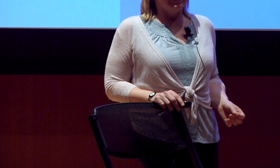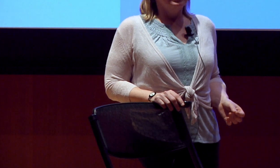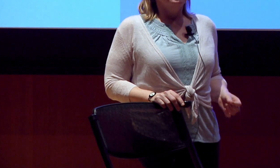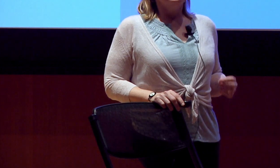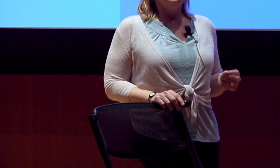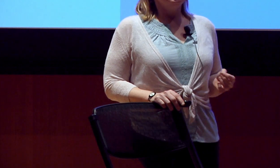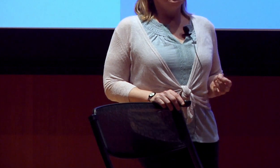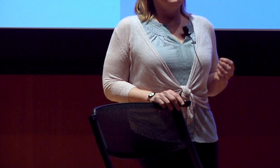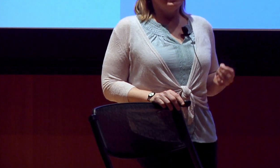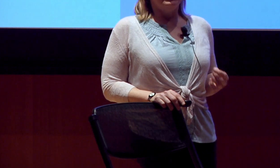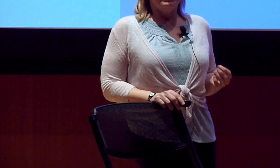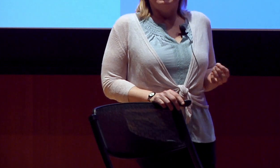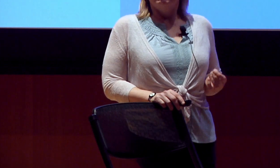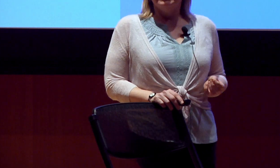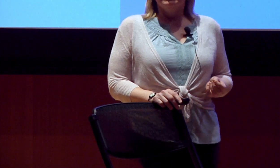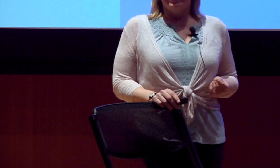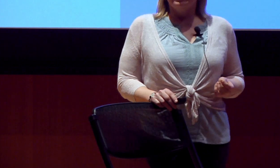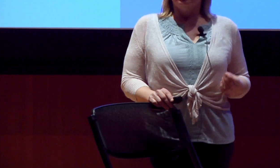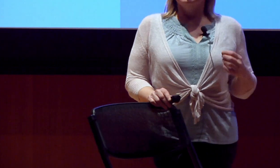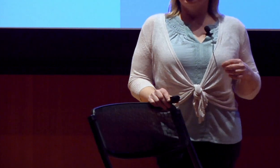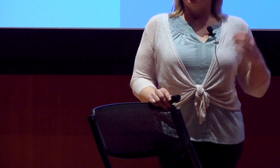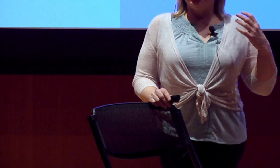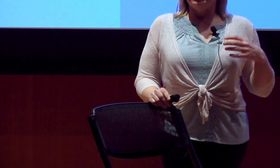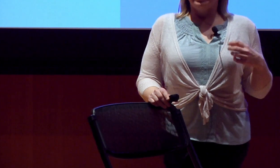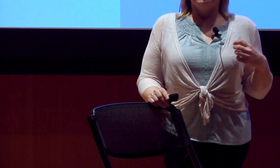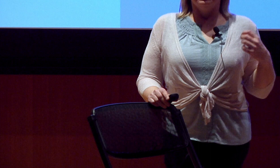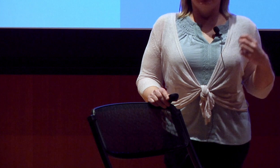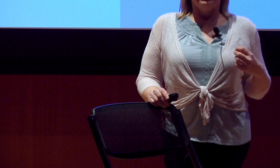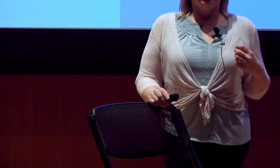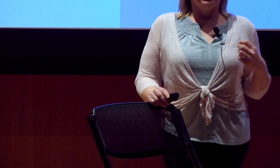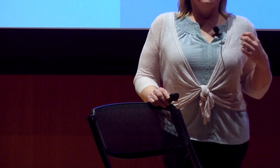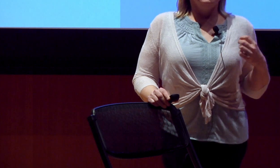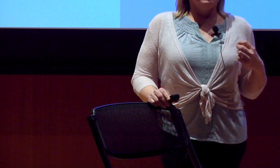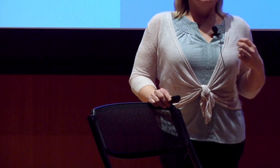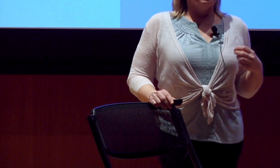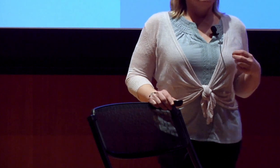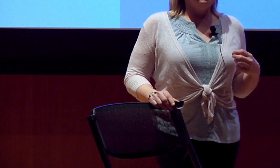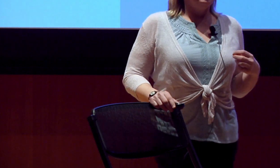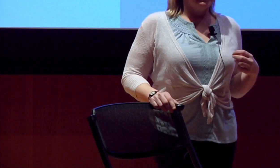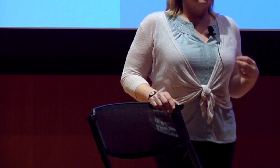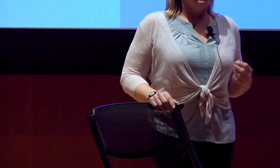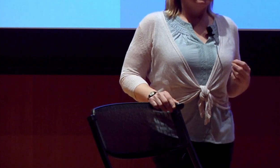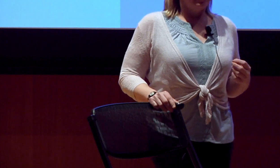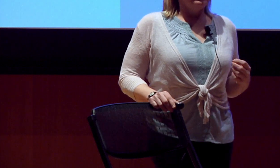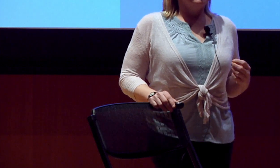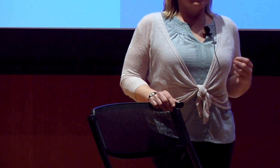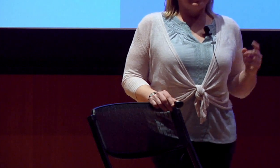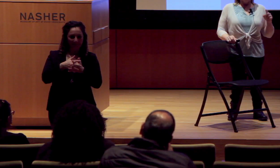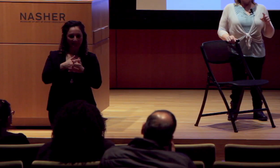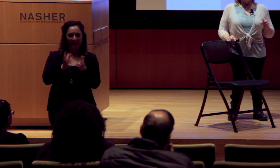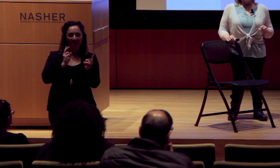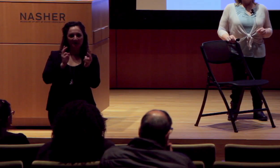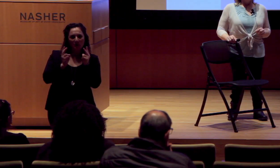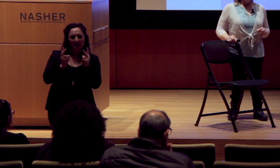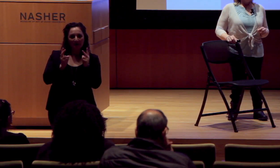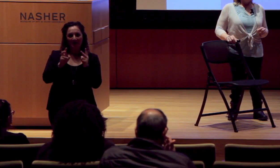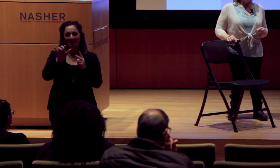So this is just, I raise this anecdote because it shows just how entrenched it is in our viewing practices as an audience, that that disability better be explained.